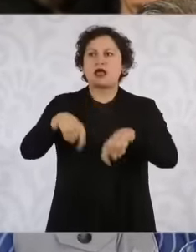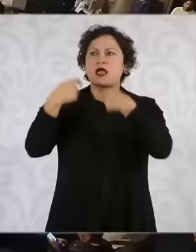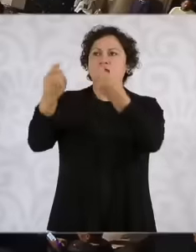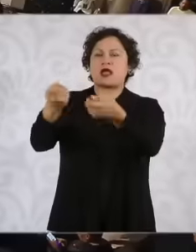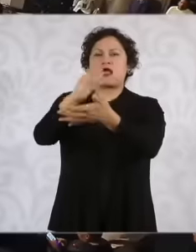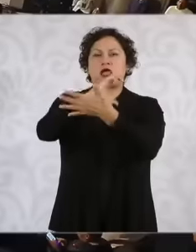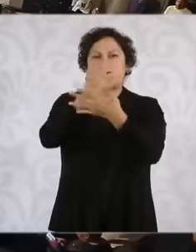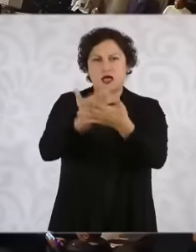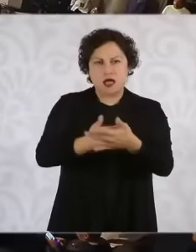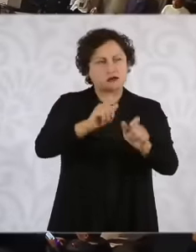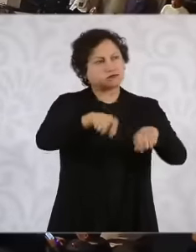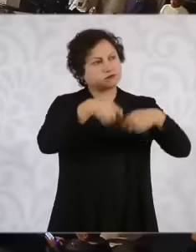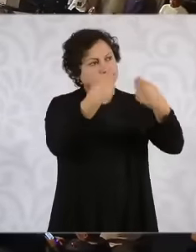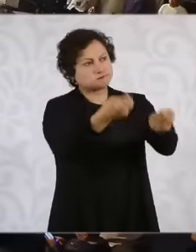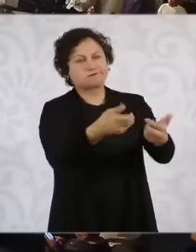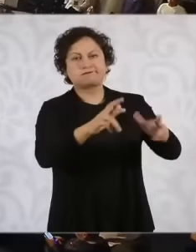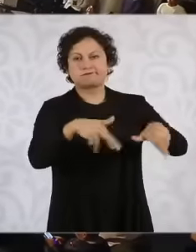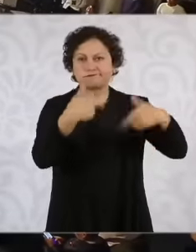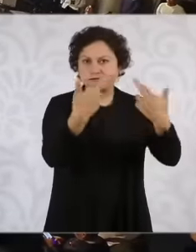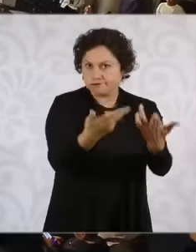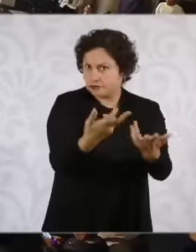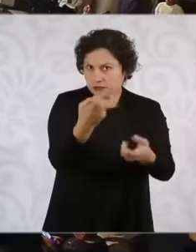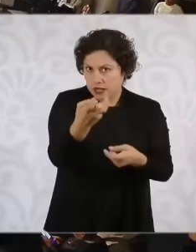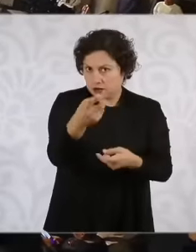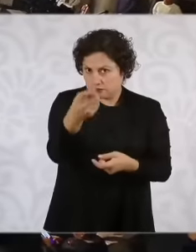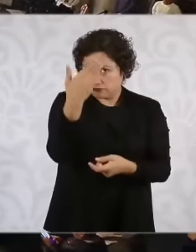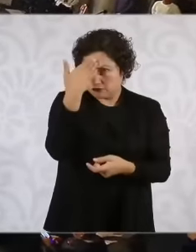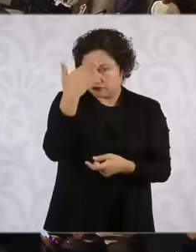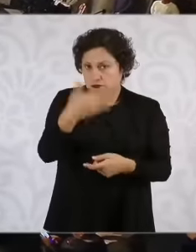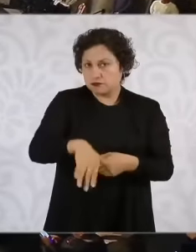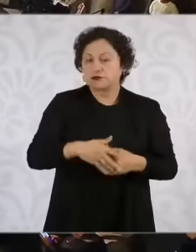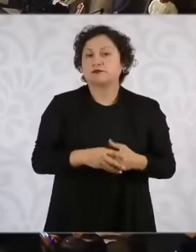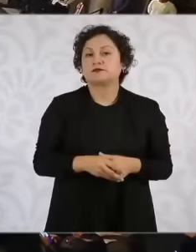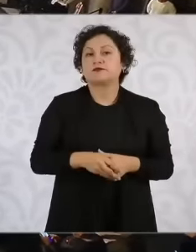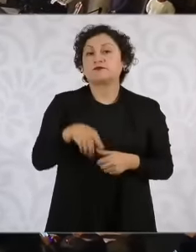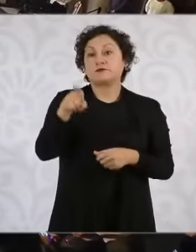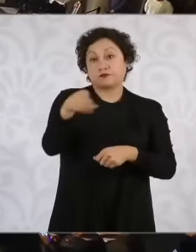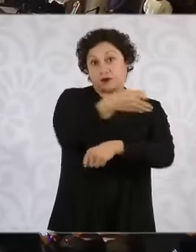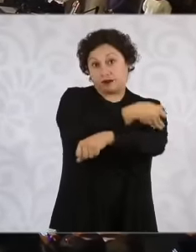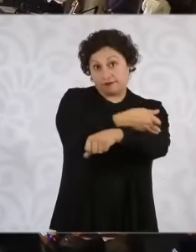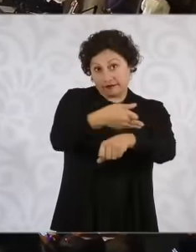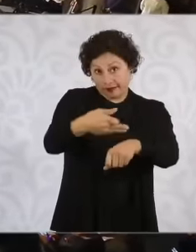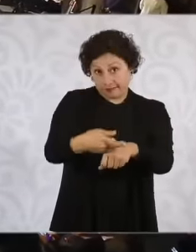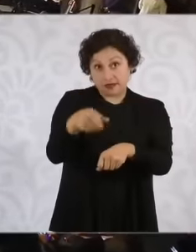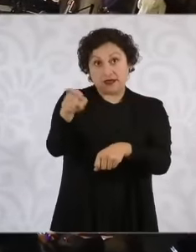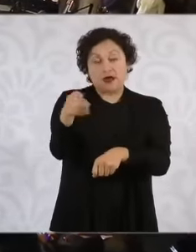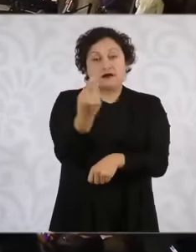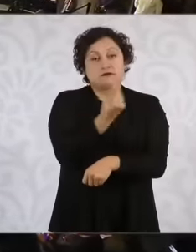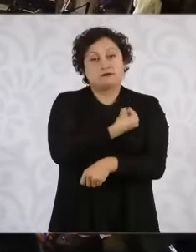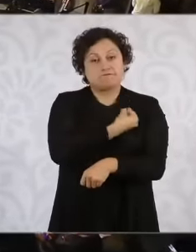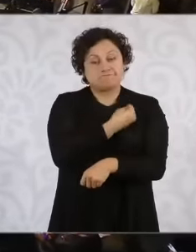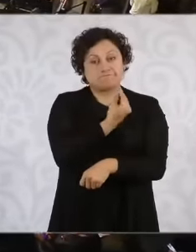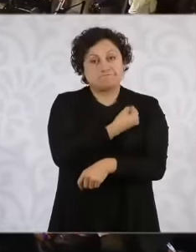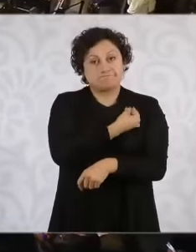concessions. Eh, so in their case it is a family that has resisted has resisted ajido